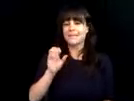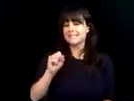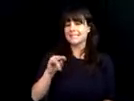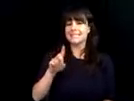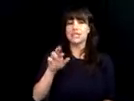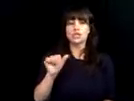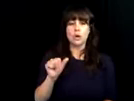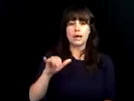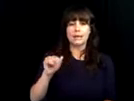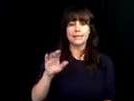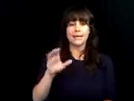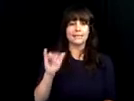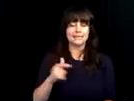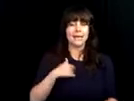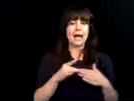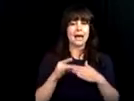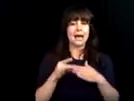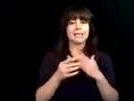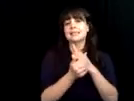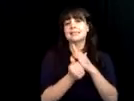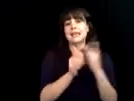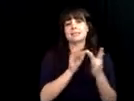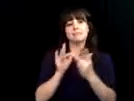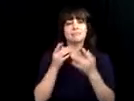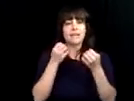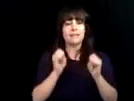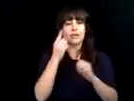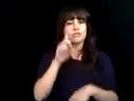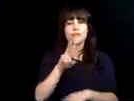individuals and veterans. >> Hi, I'm